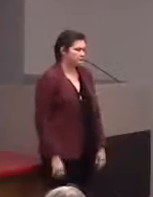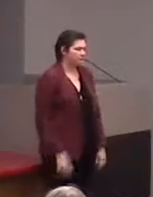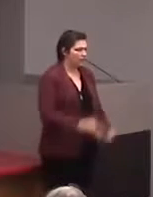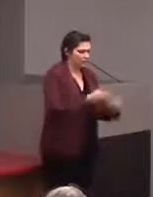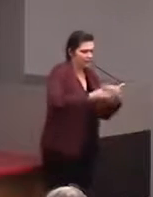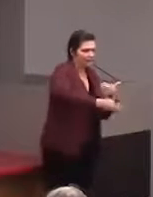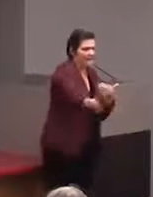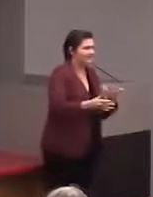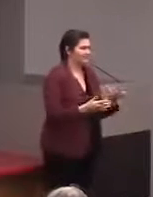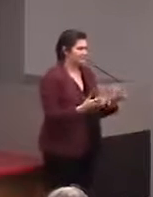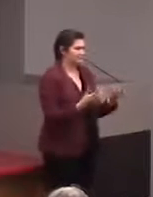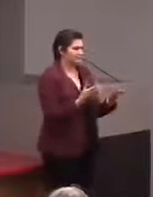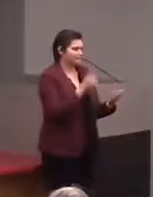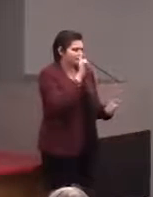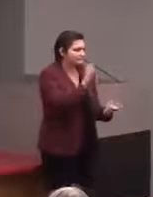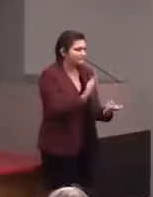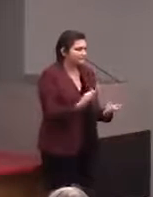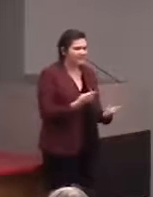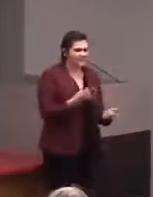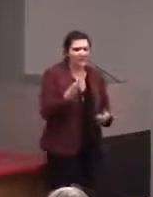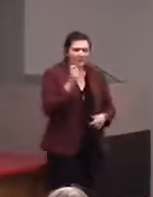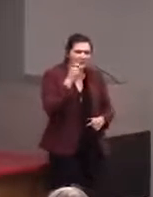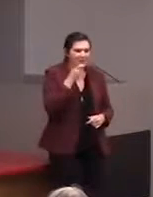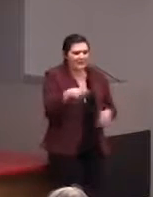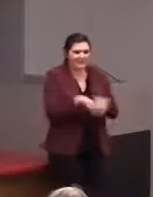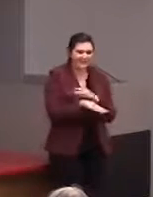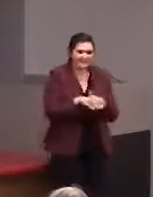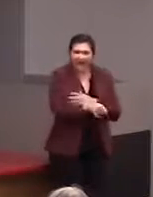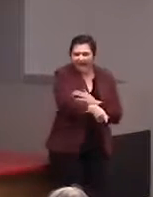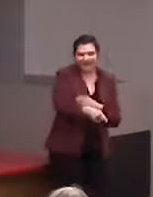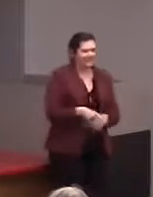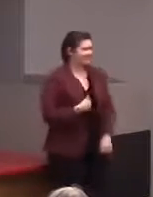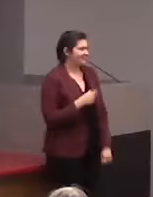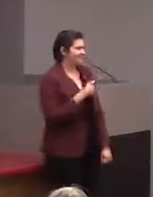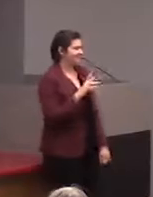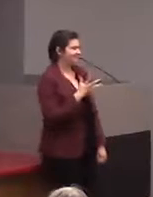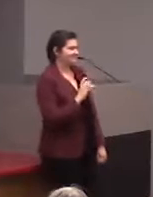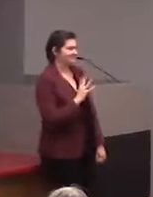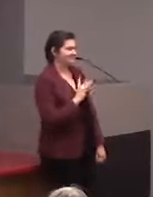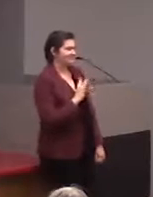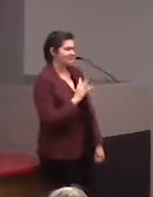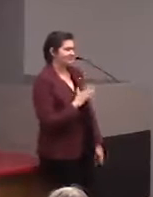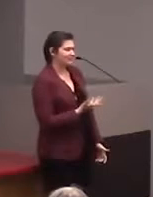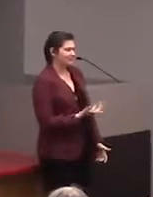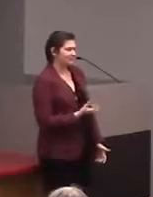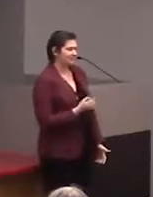that they did something accessible and meanwhile I'm like, "Yeah, that's kind of cool" or not, it might just be like